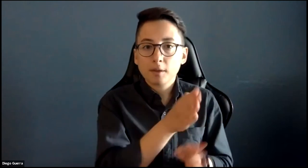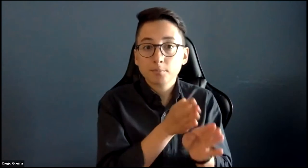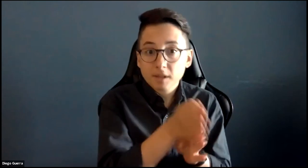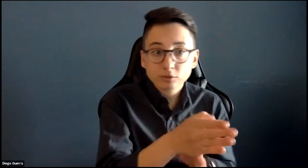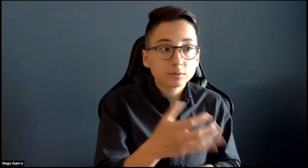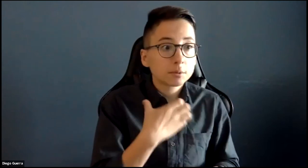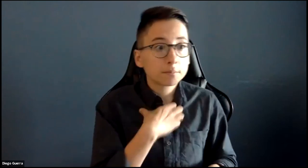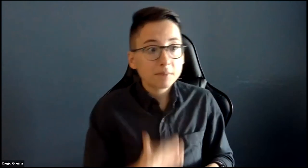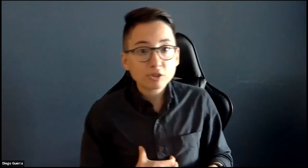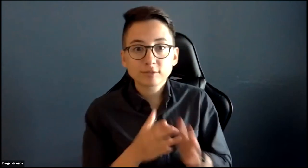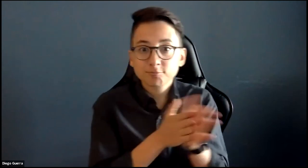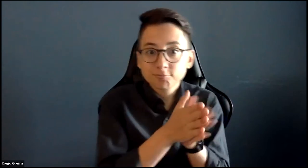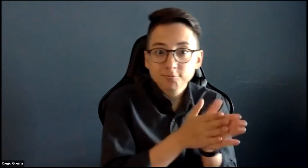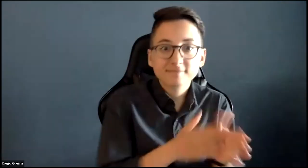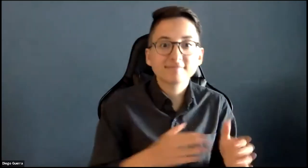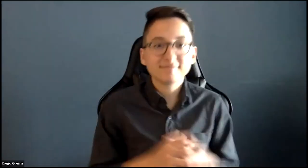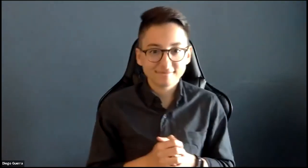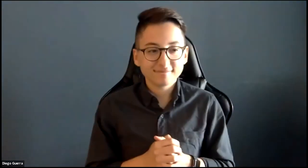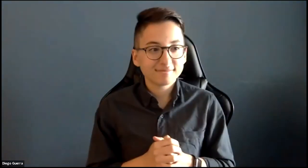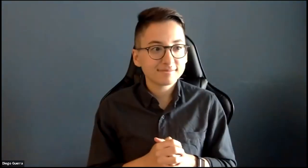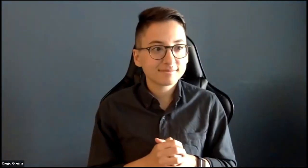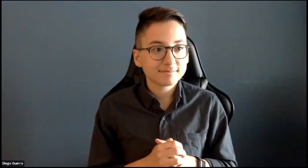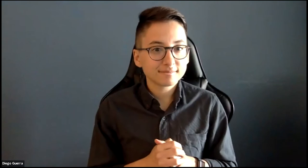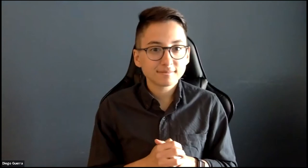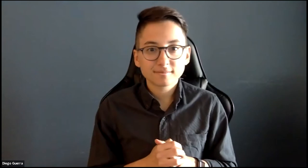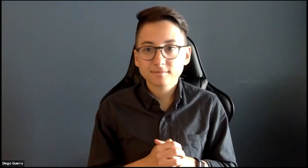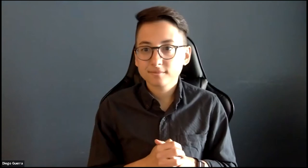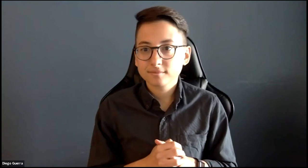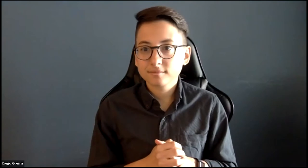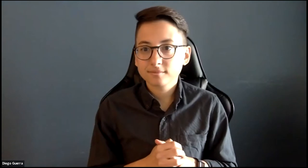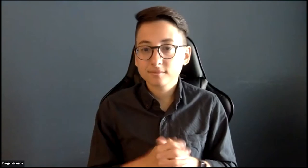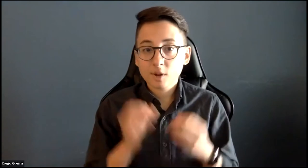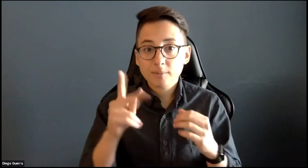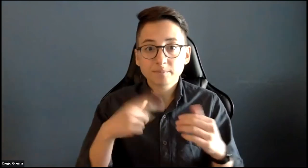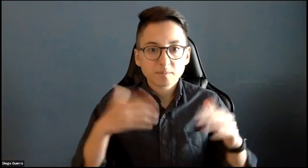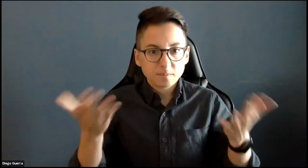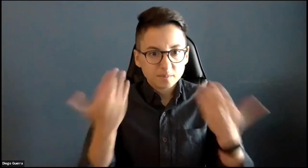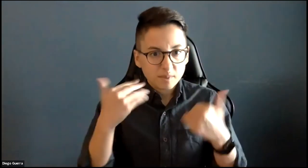and give a brief explanation about their major, their passions and what they're really excited about.